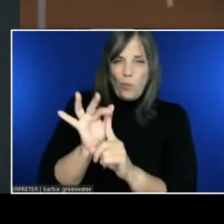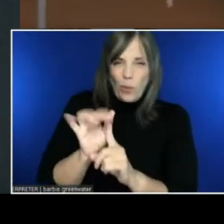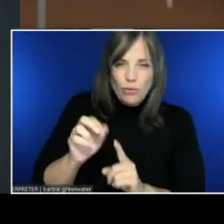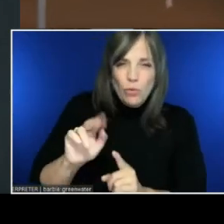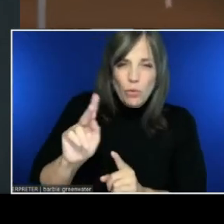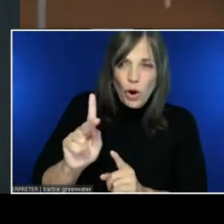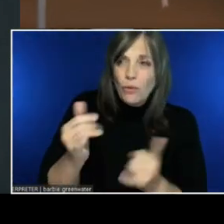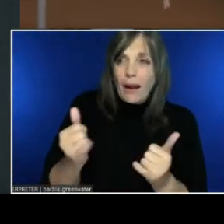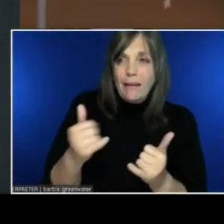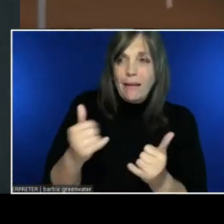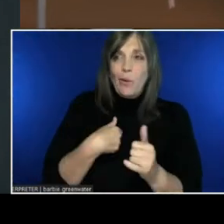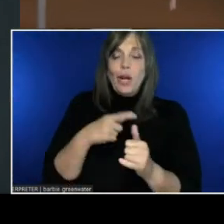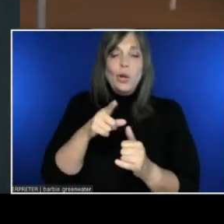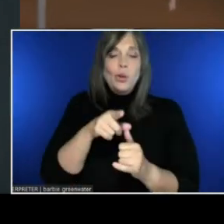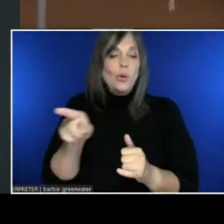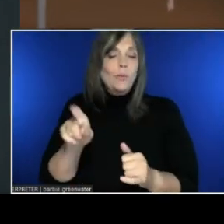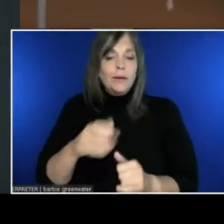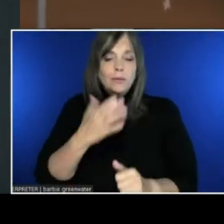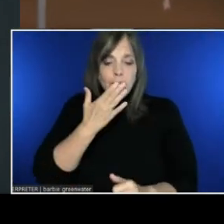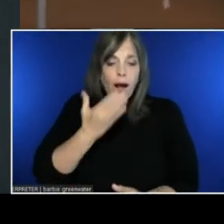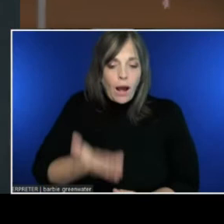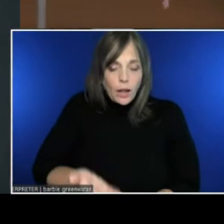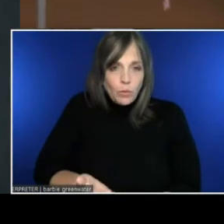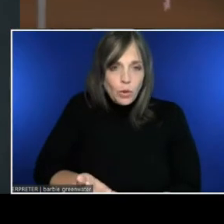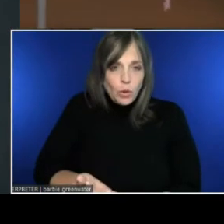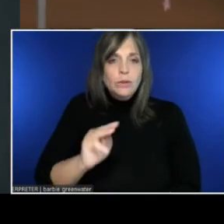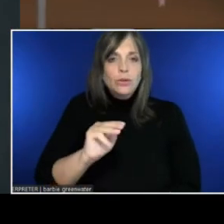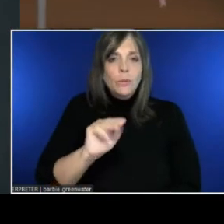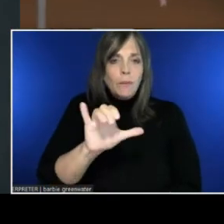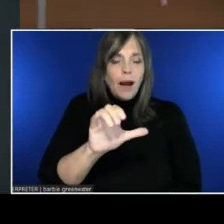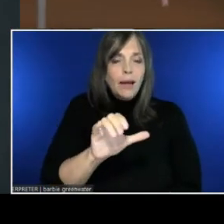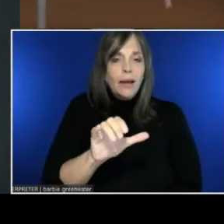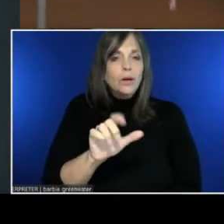your microphone in order to type.